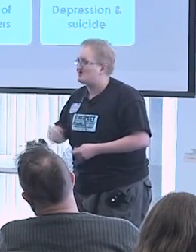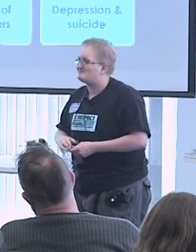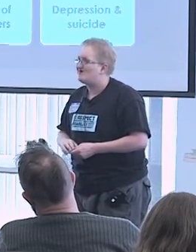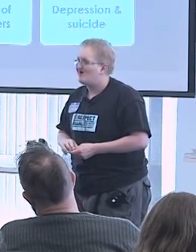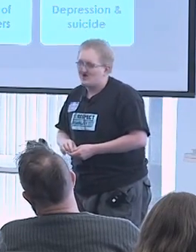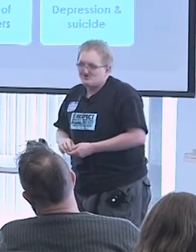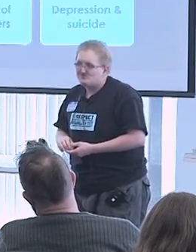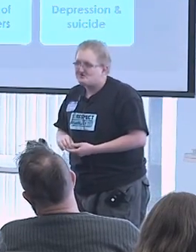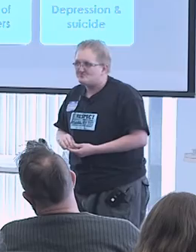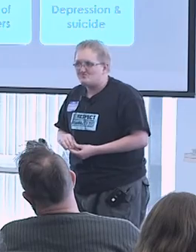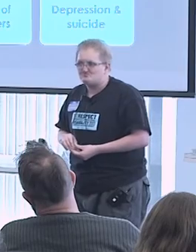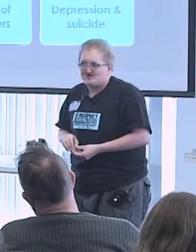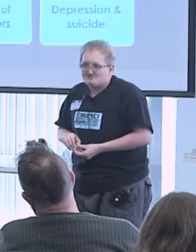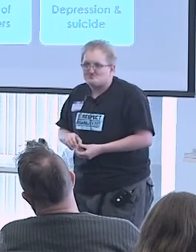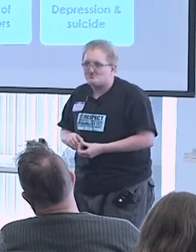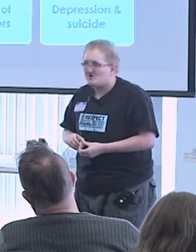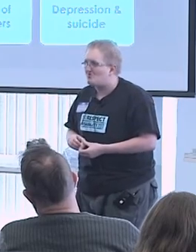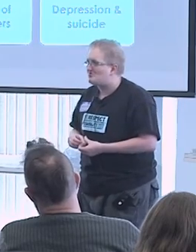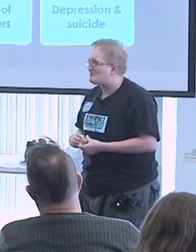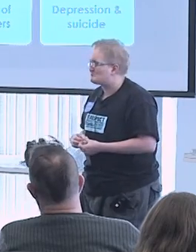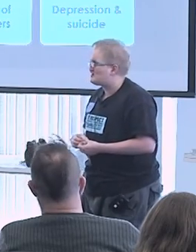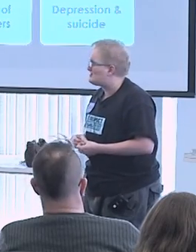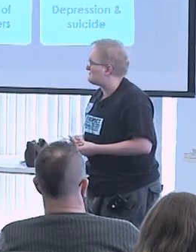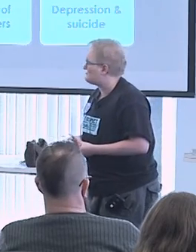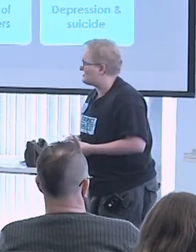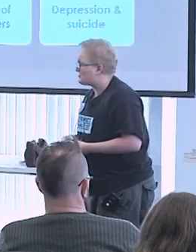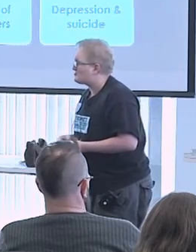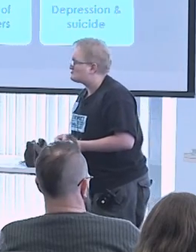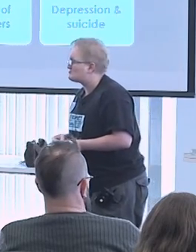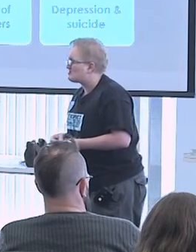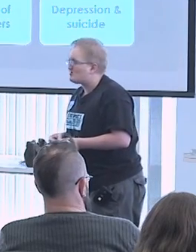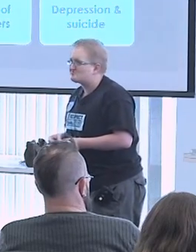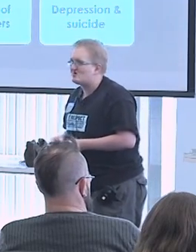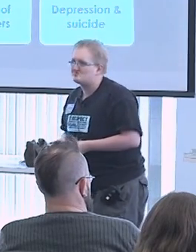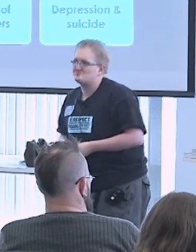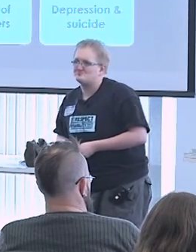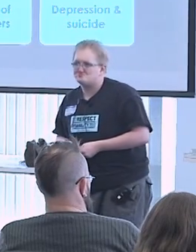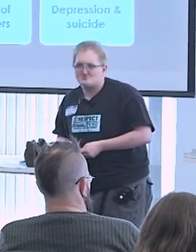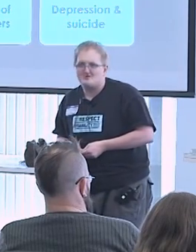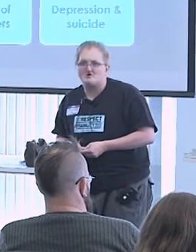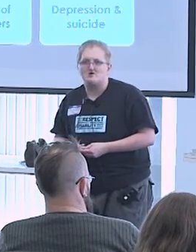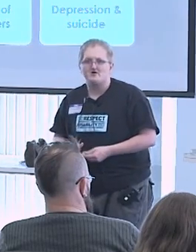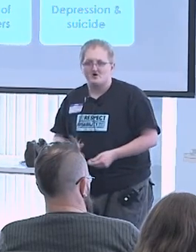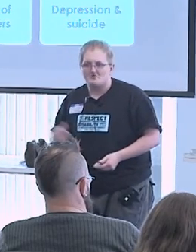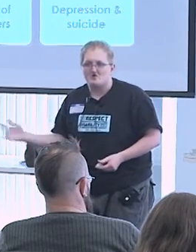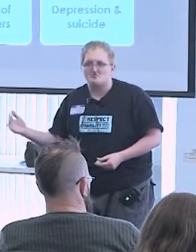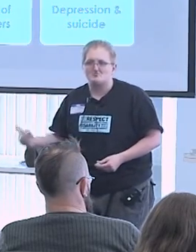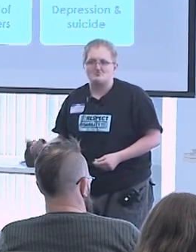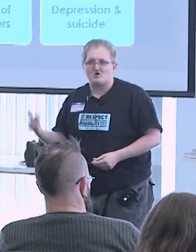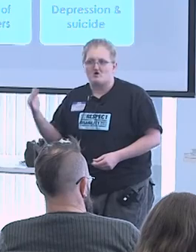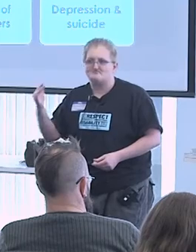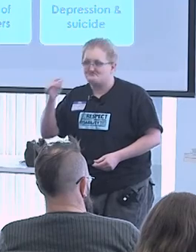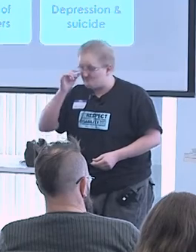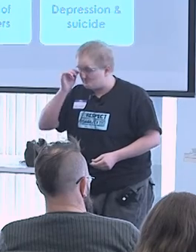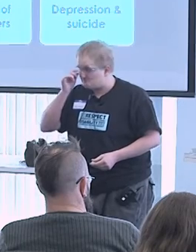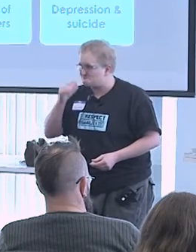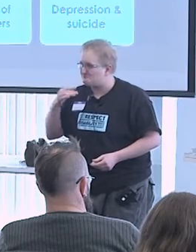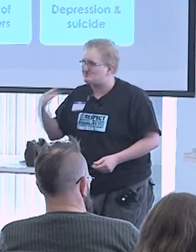and this will damage their health over time. It can also cause long-term trauma or other mental health concerns,